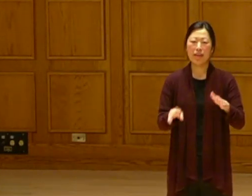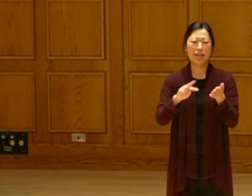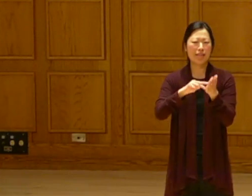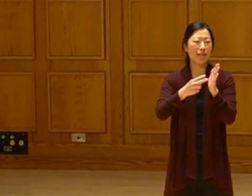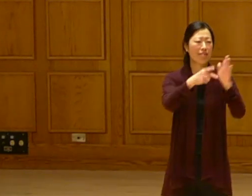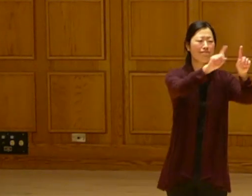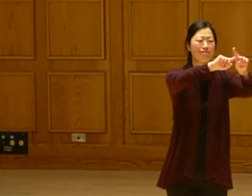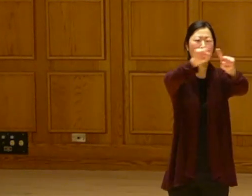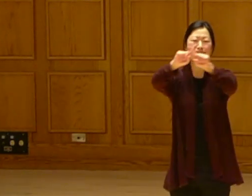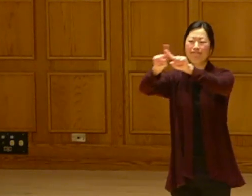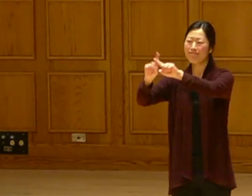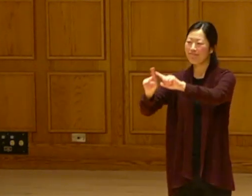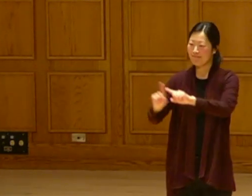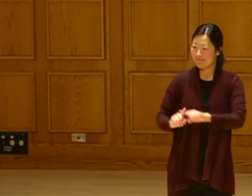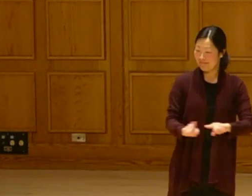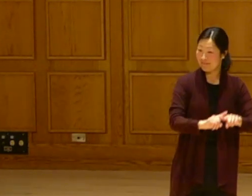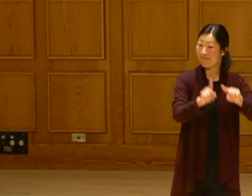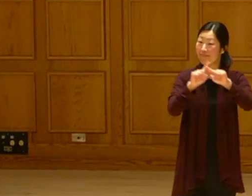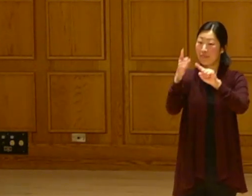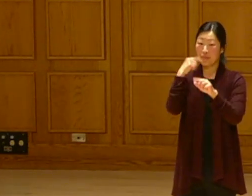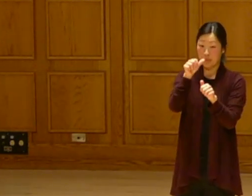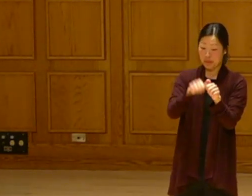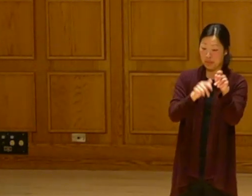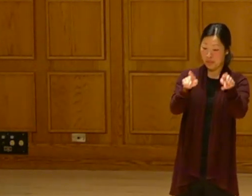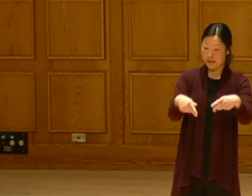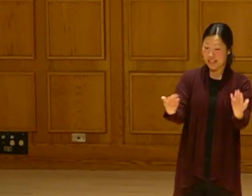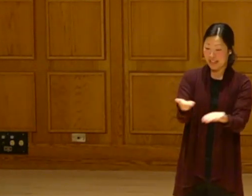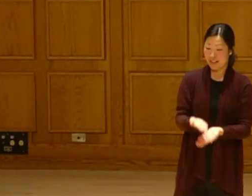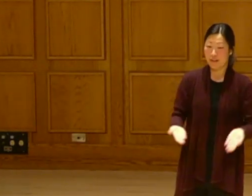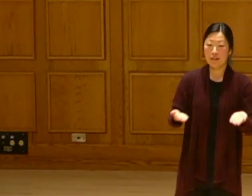For me changing my food system was looking at the health and